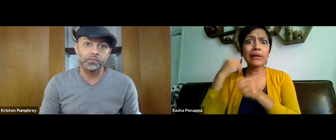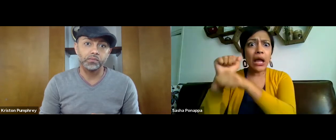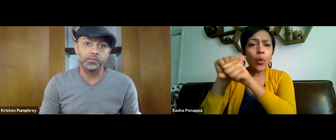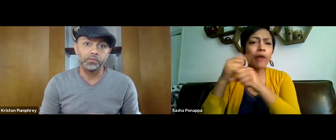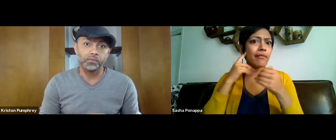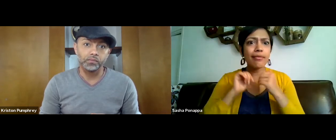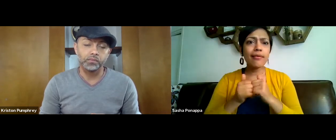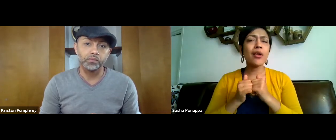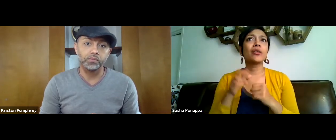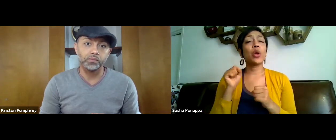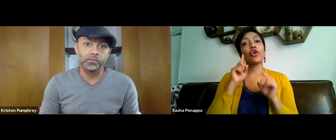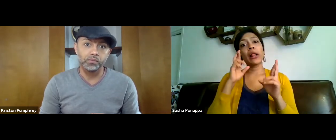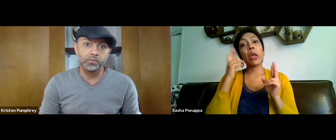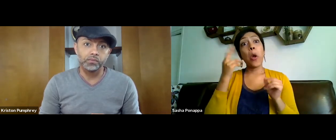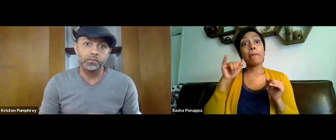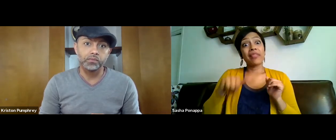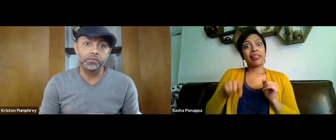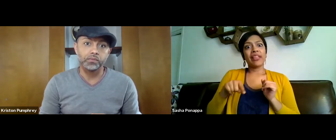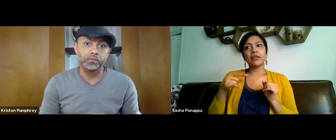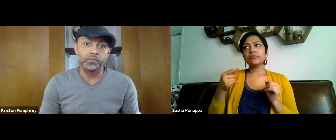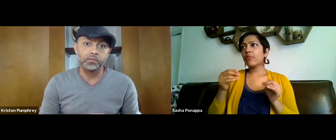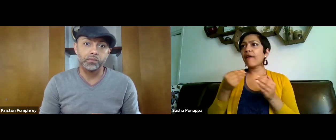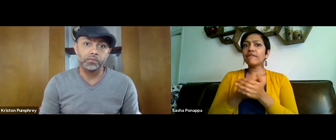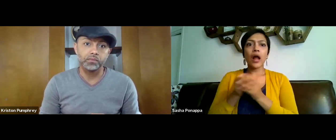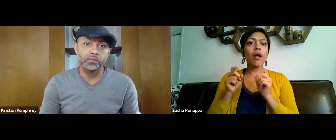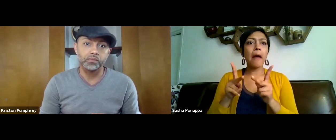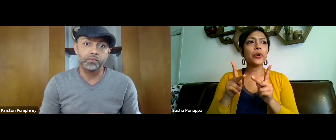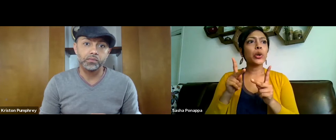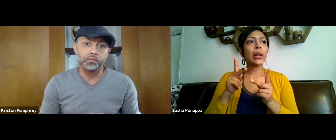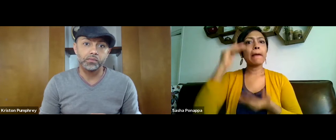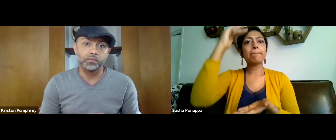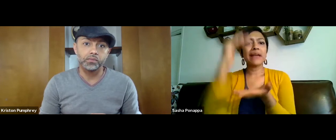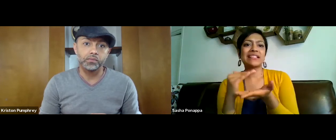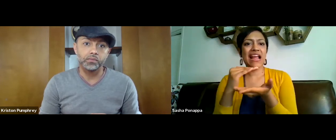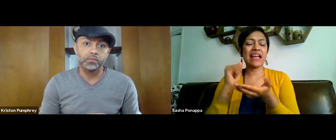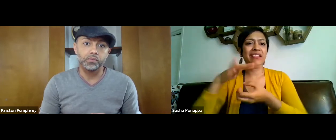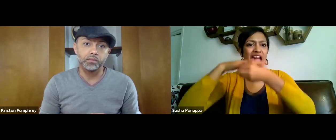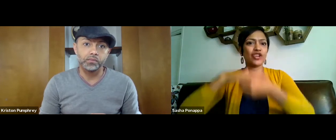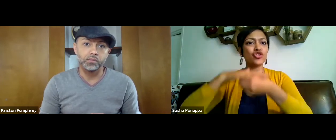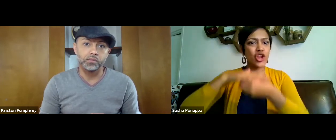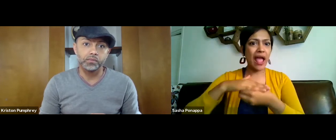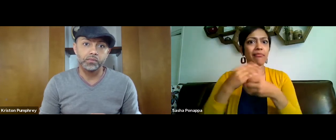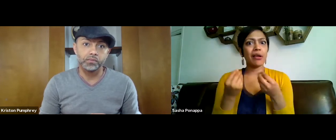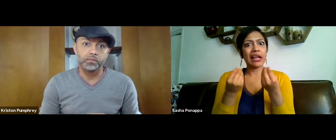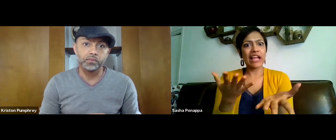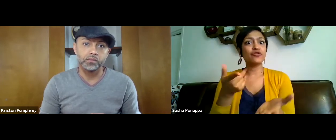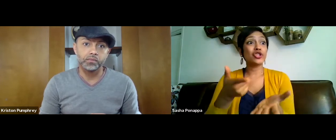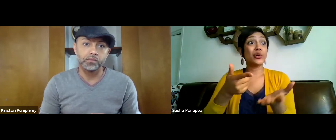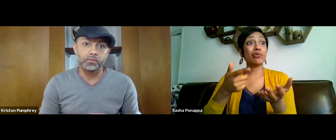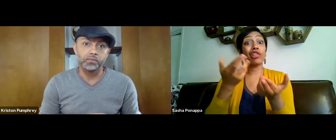and all over the world. So I'm hoping that these funds can help reduce the stress